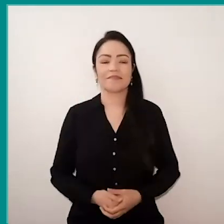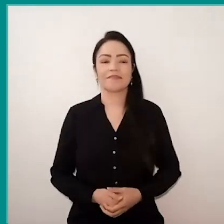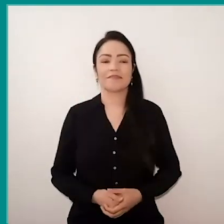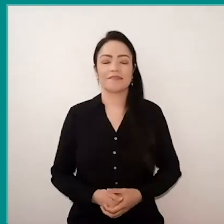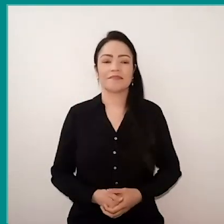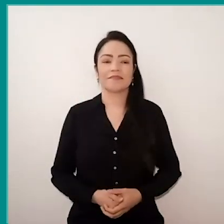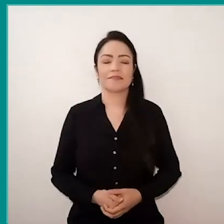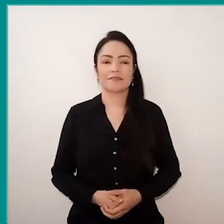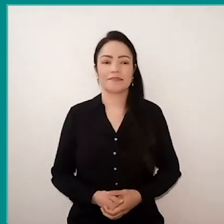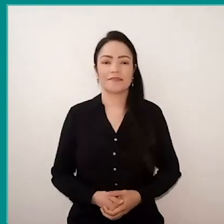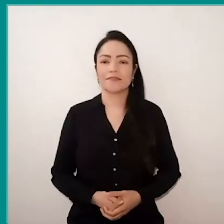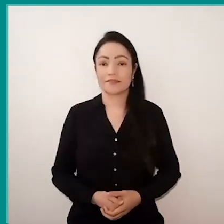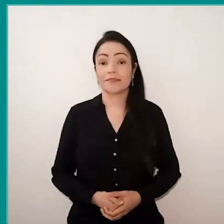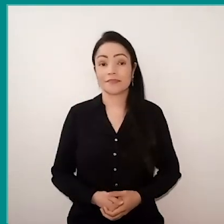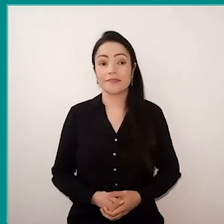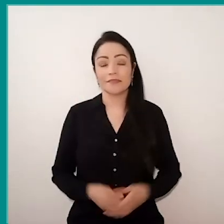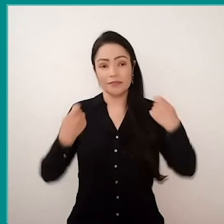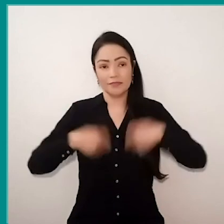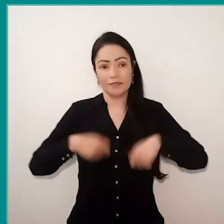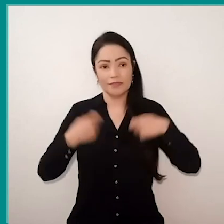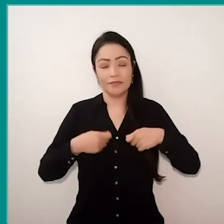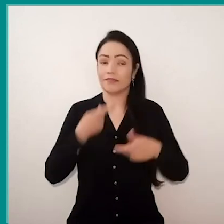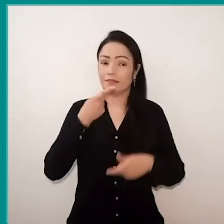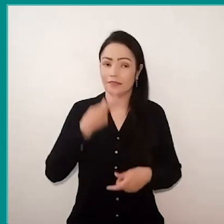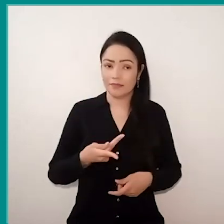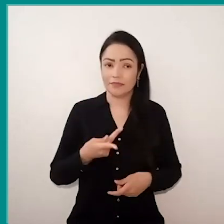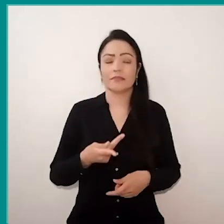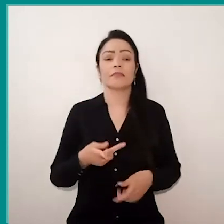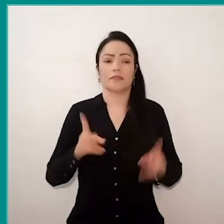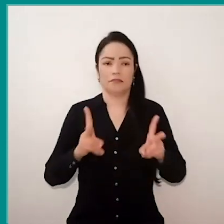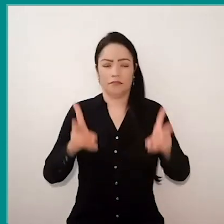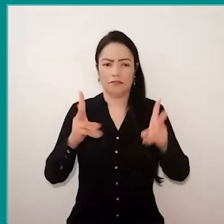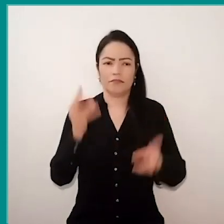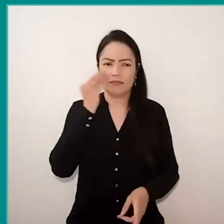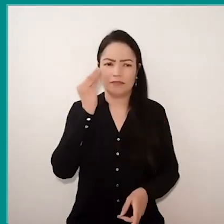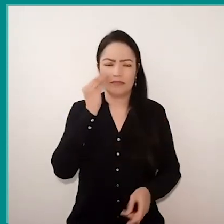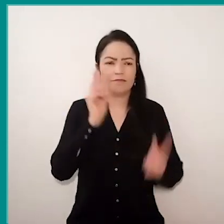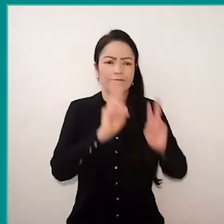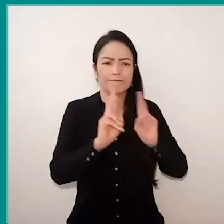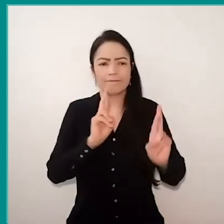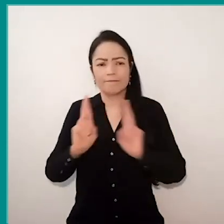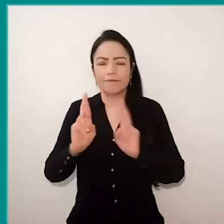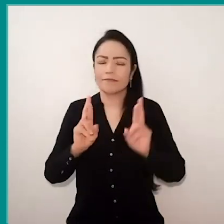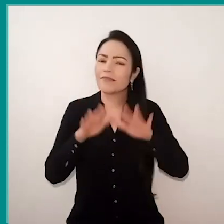Well, but it is necessary to reaffirm, for us to keep trying answer Angela's question,